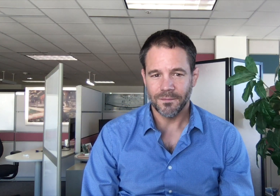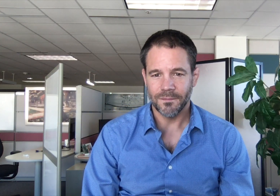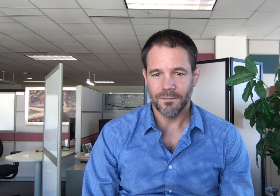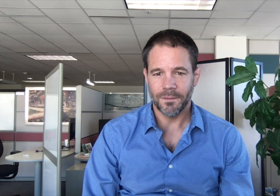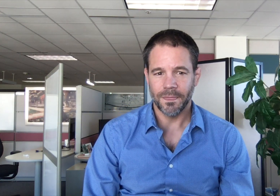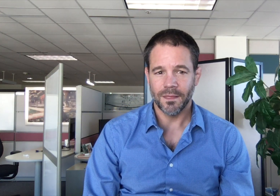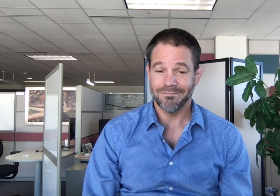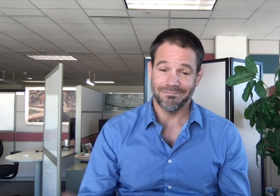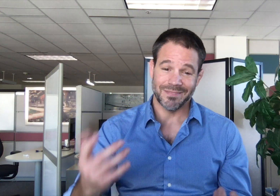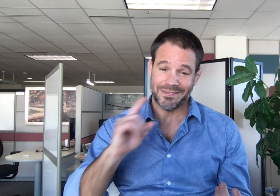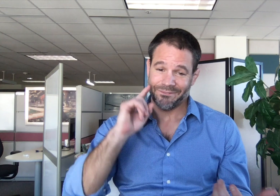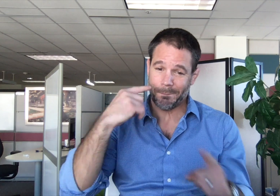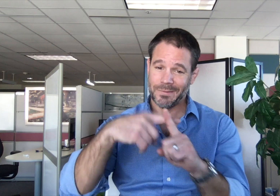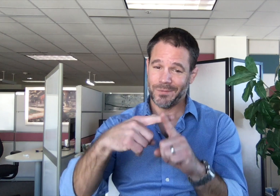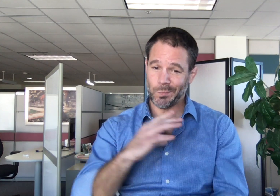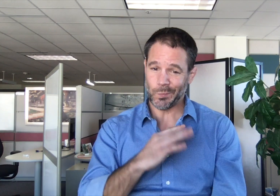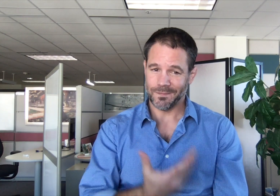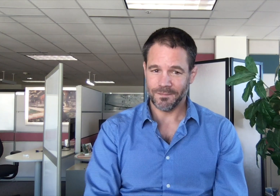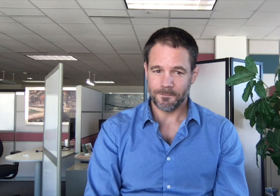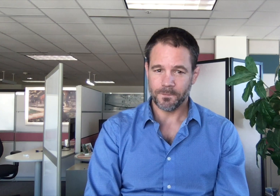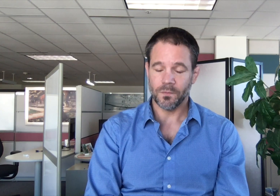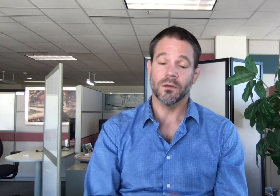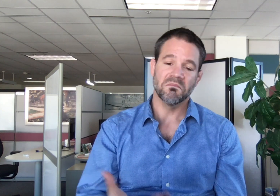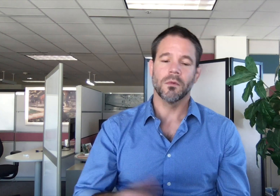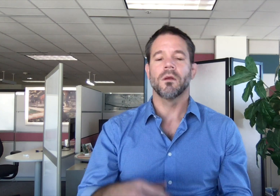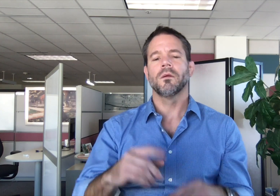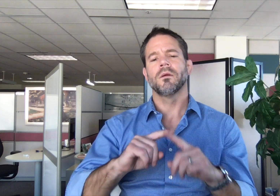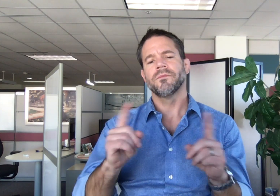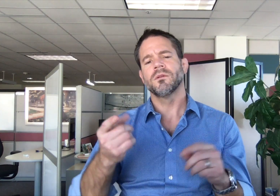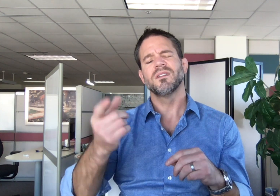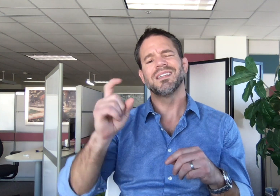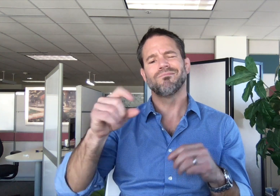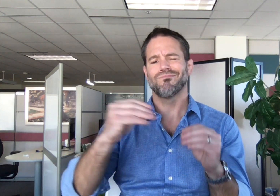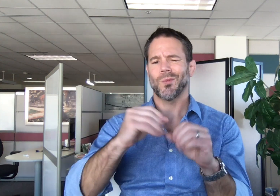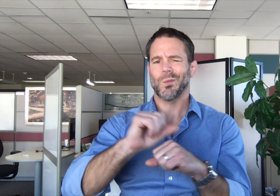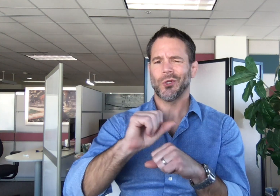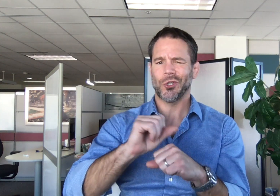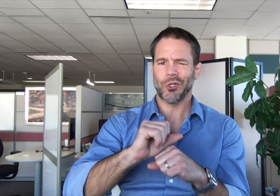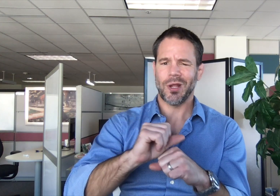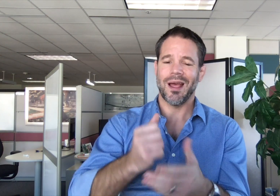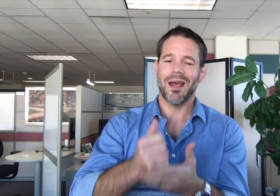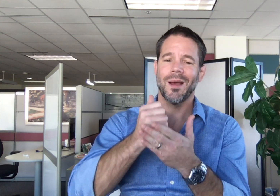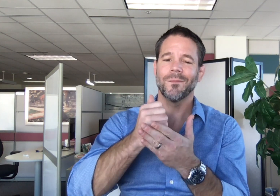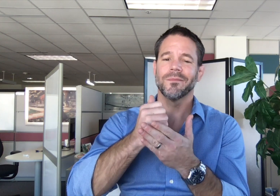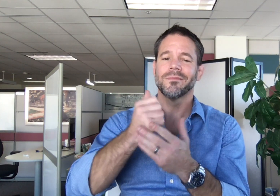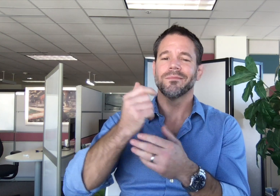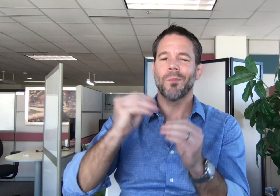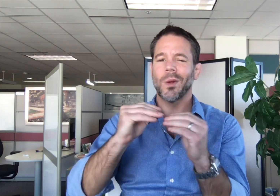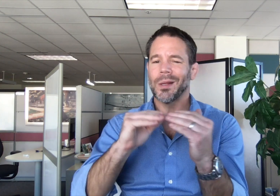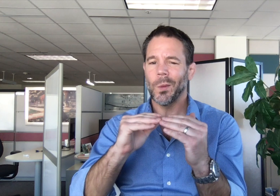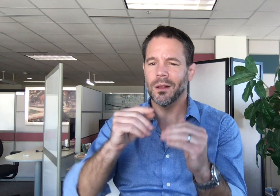Being deaf is an asset. Regardless, much work remains to be done to help